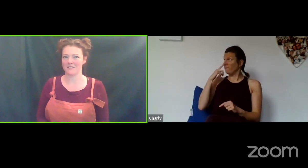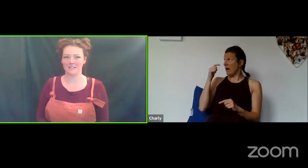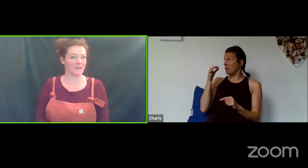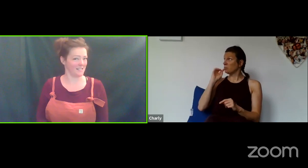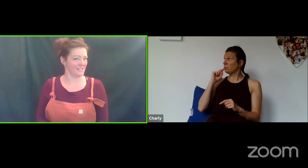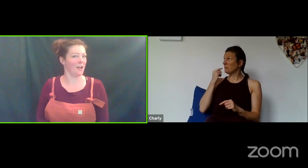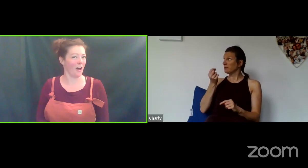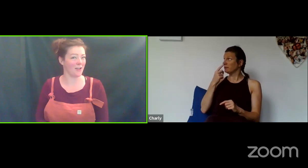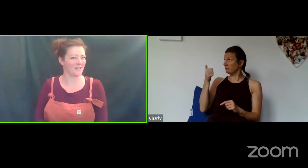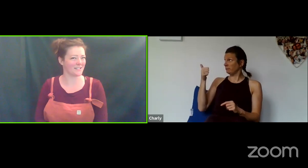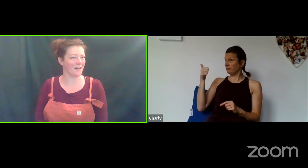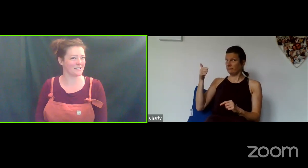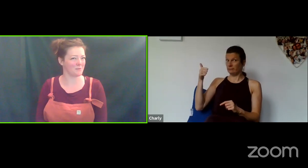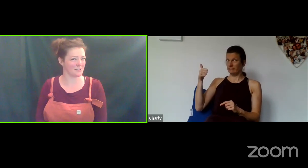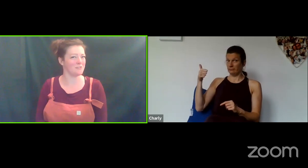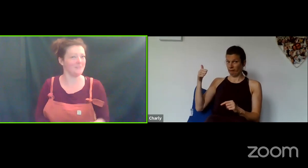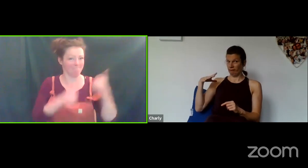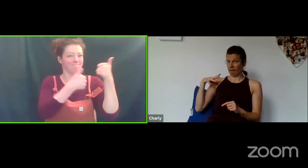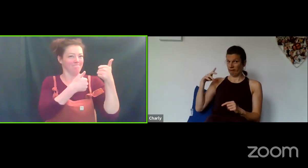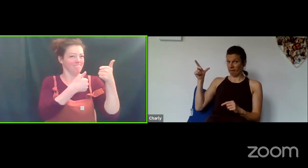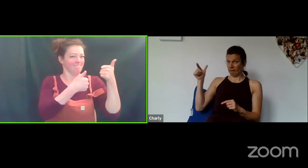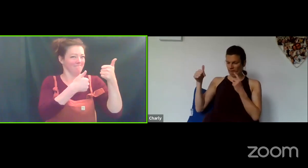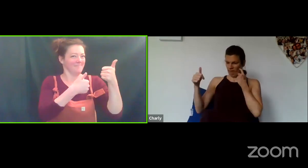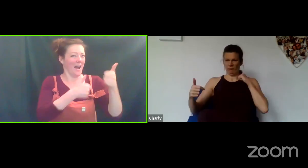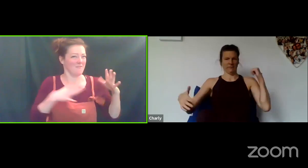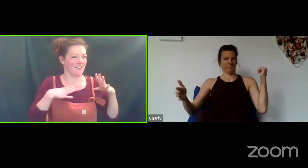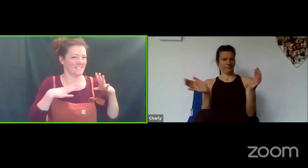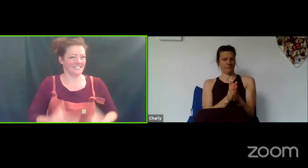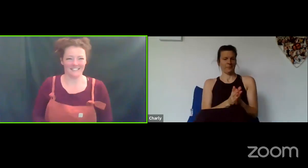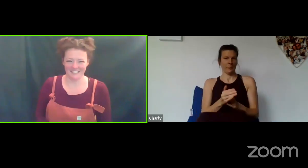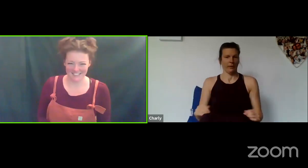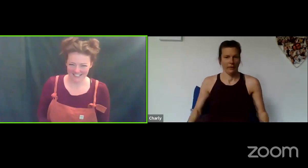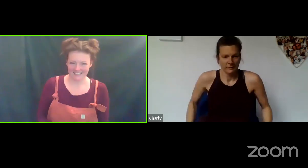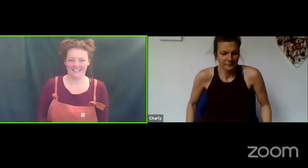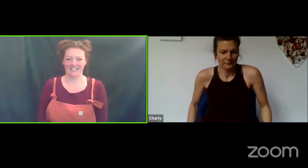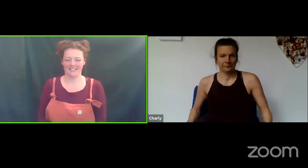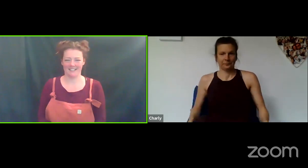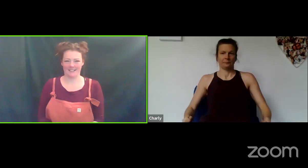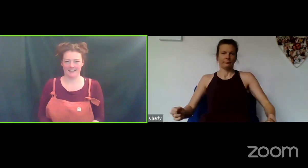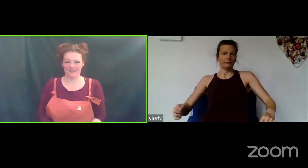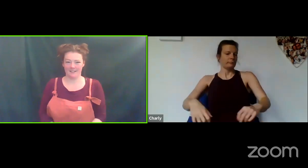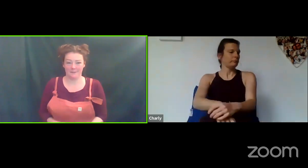sweets? Are you ready to find the sweets Laura? Ready.